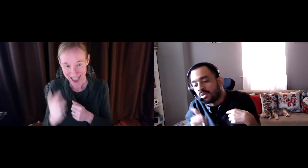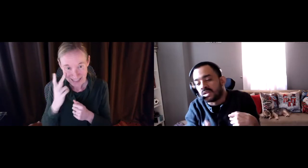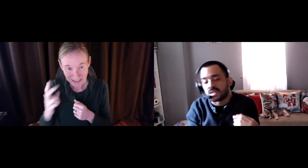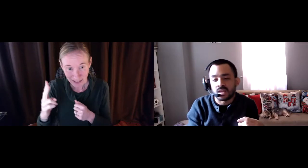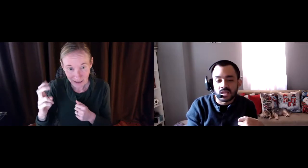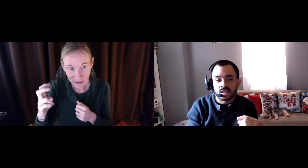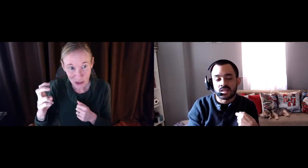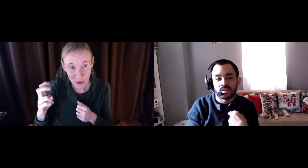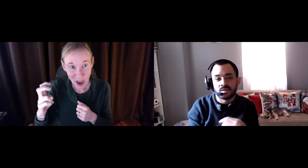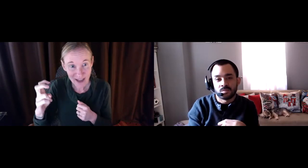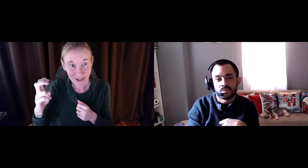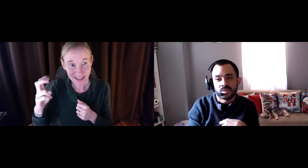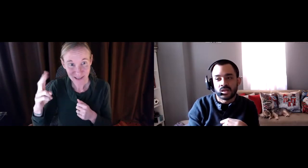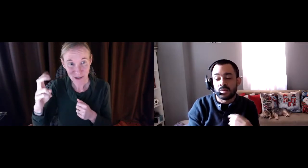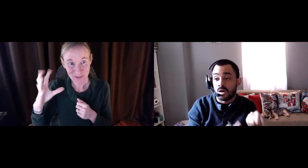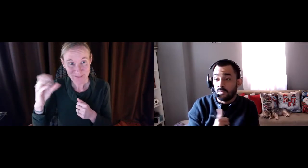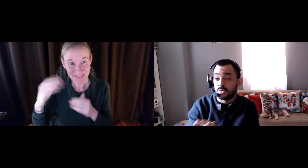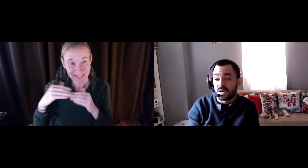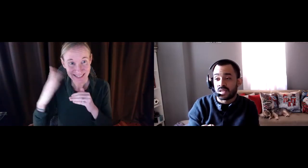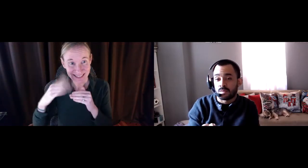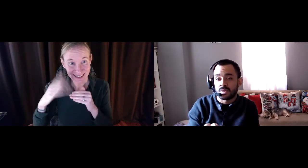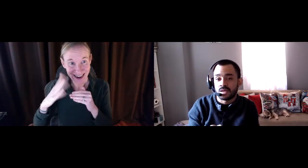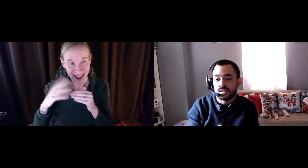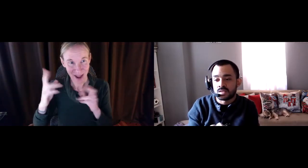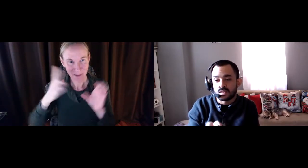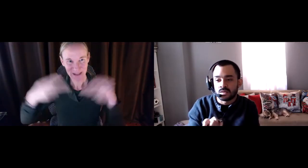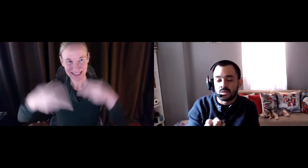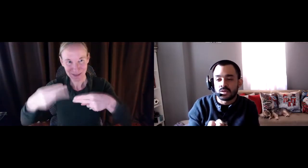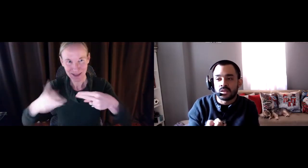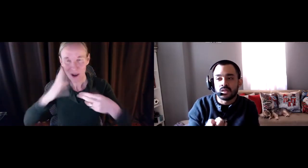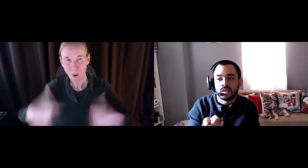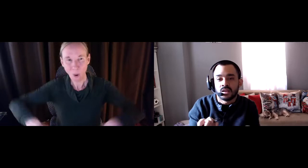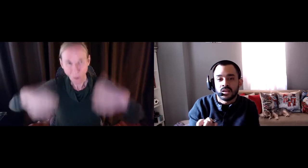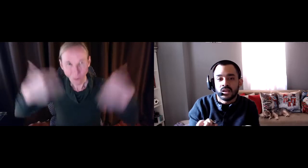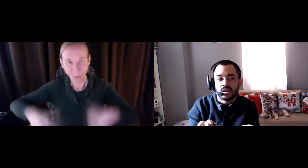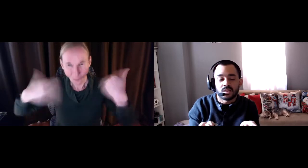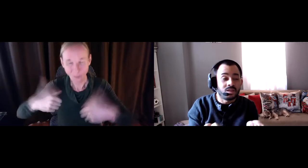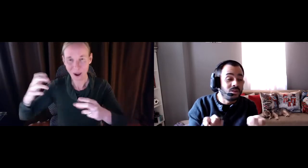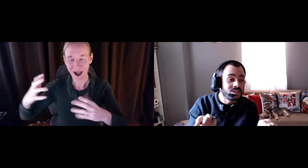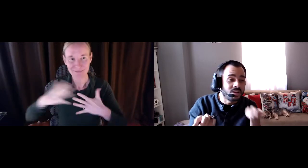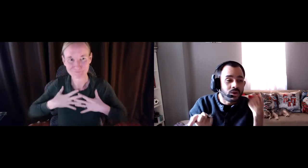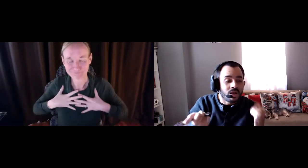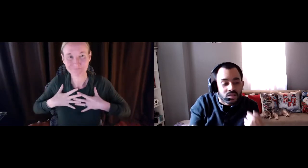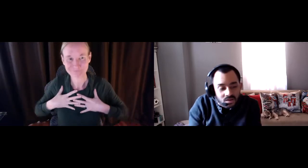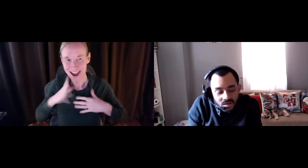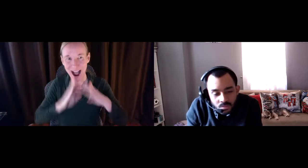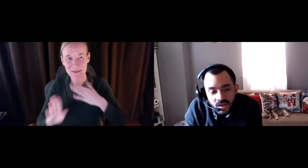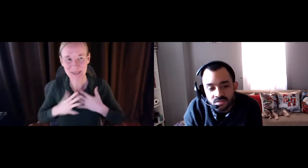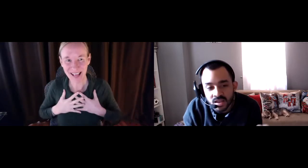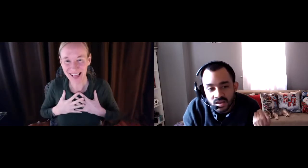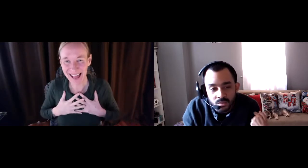community organizer and proud to be here amongst you guys. I see a couple of hundred participates and I'm humbled